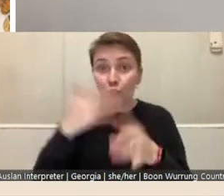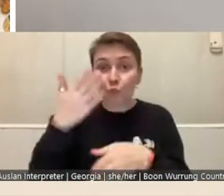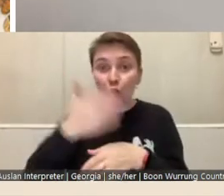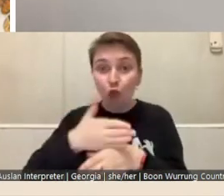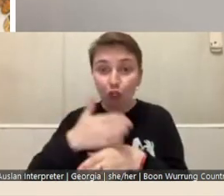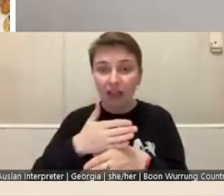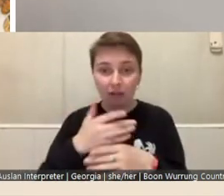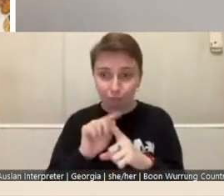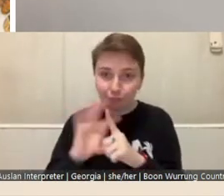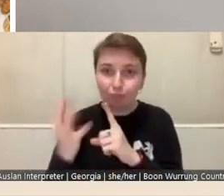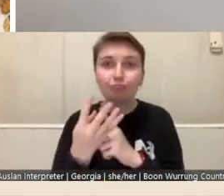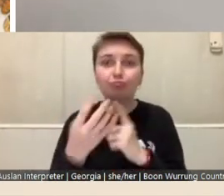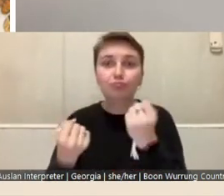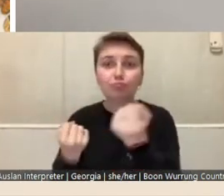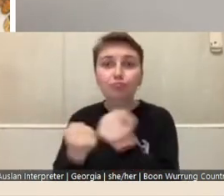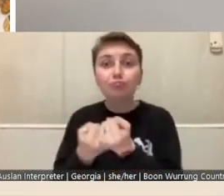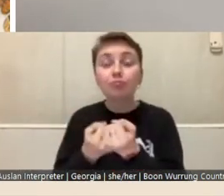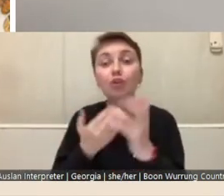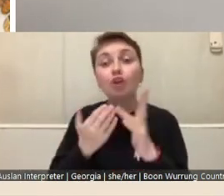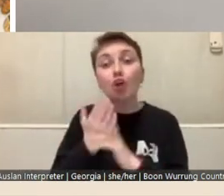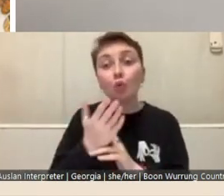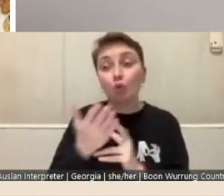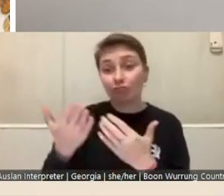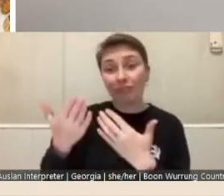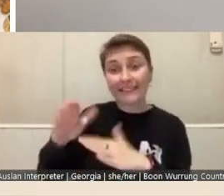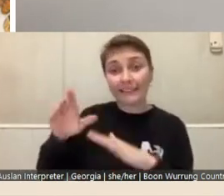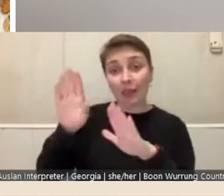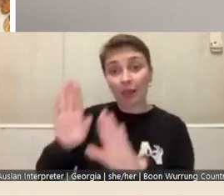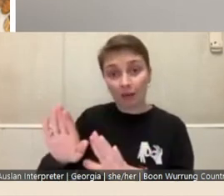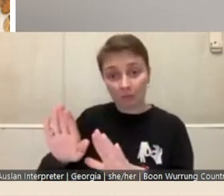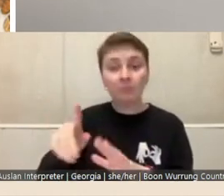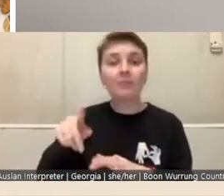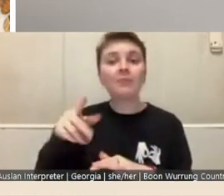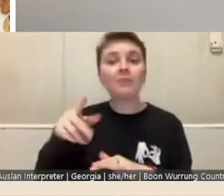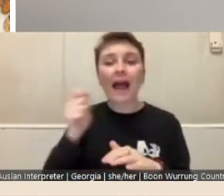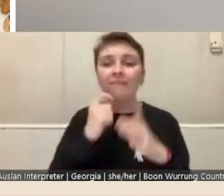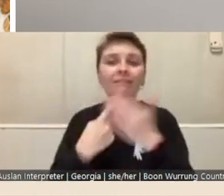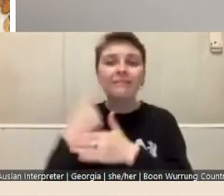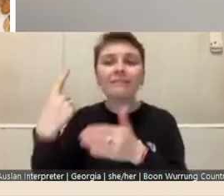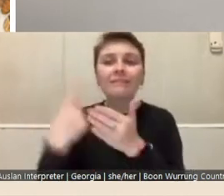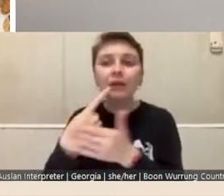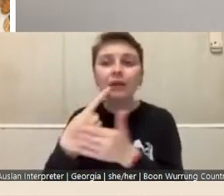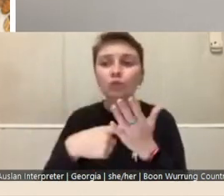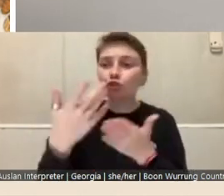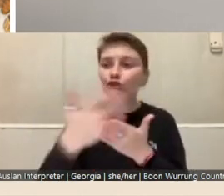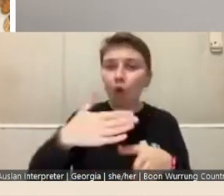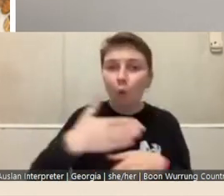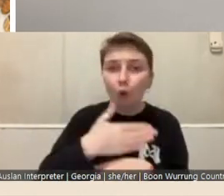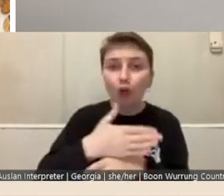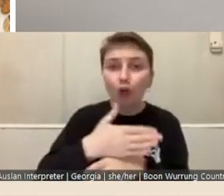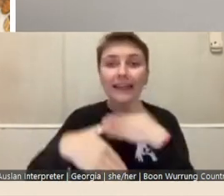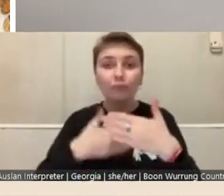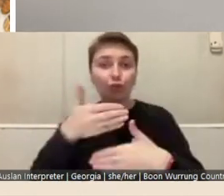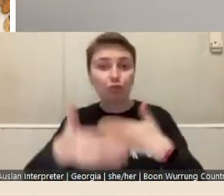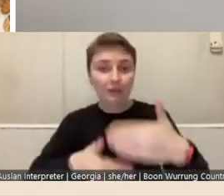residency there will be opportunities to share your work in progress. However, in your application